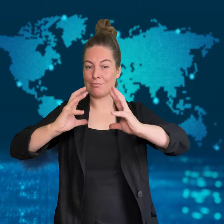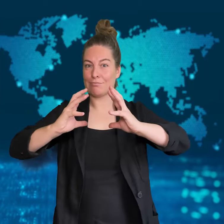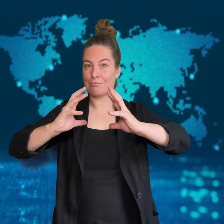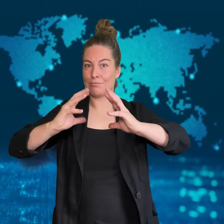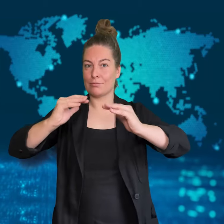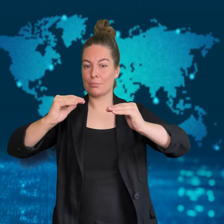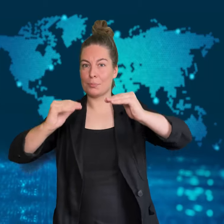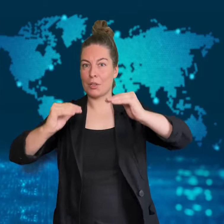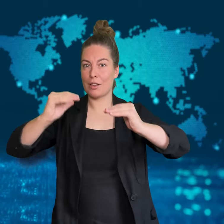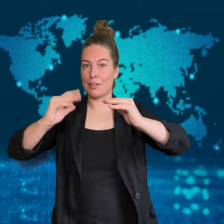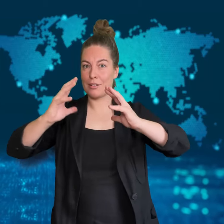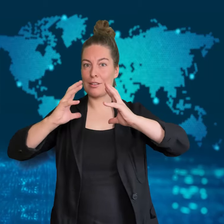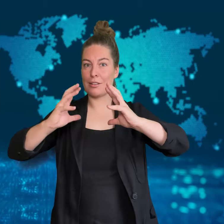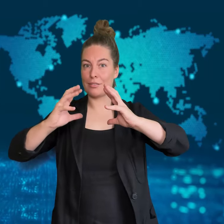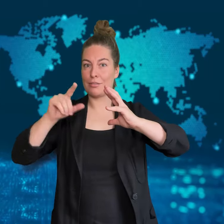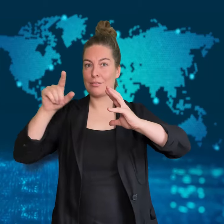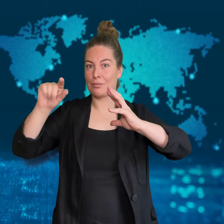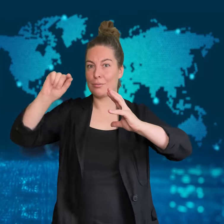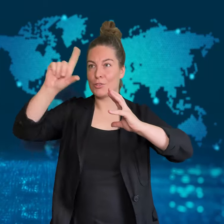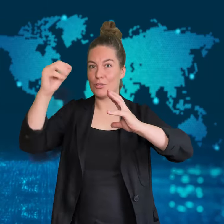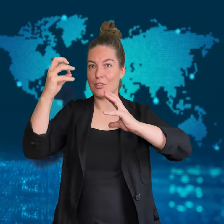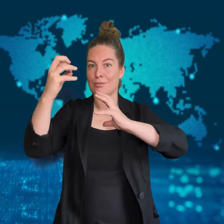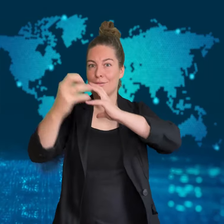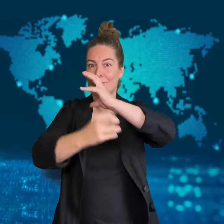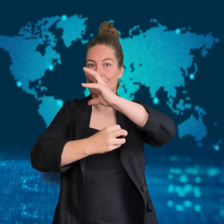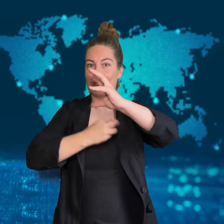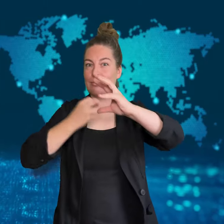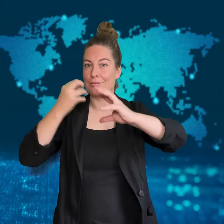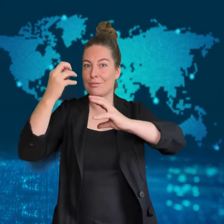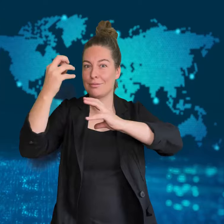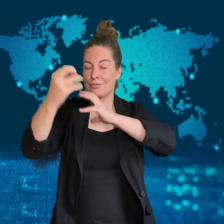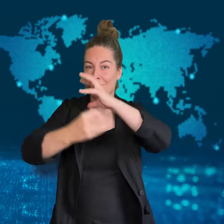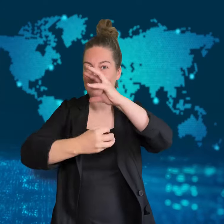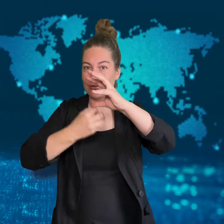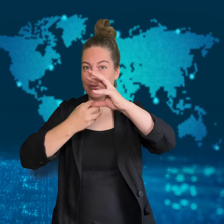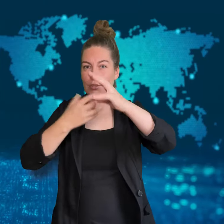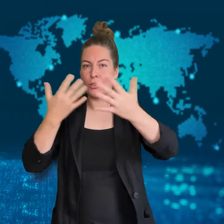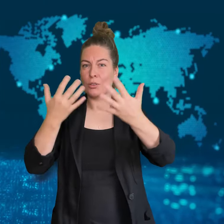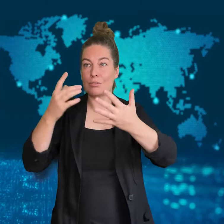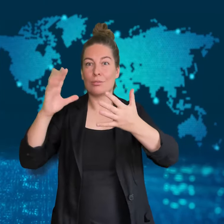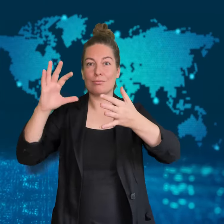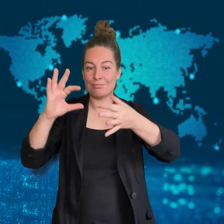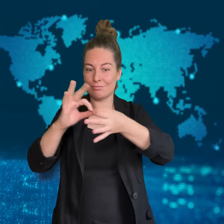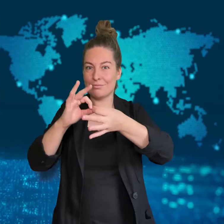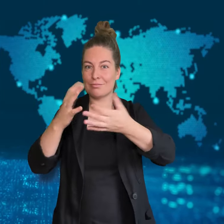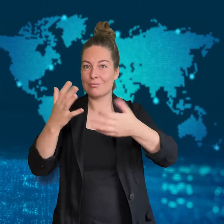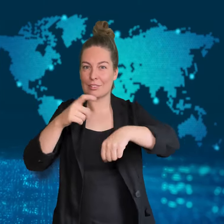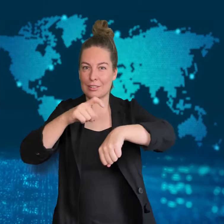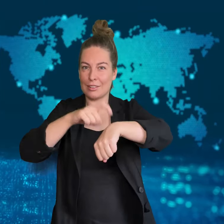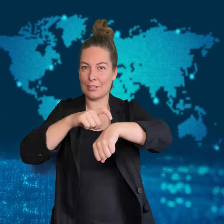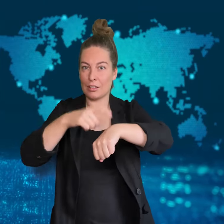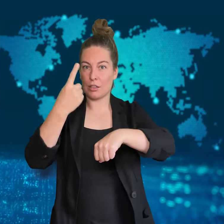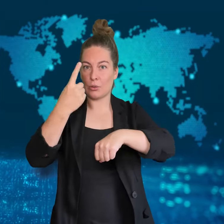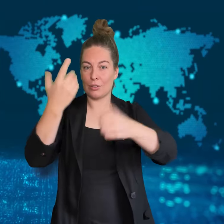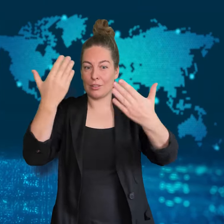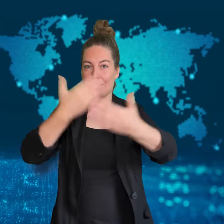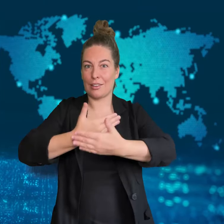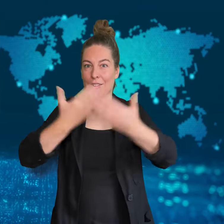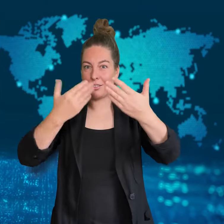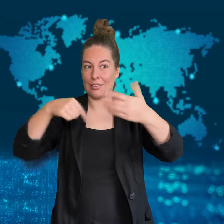since the moon's mass stabilizes the earth on its rotational axis.